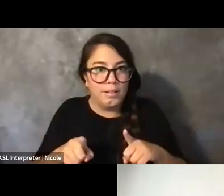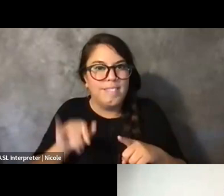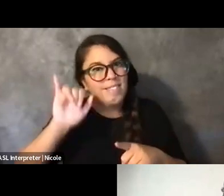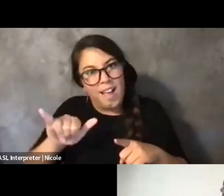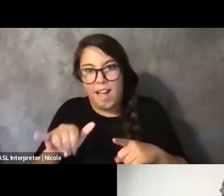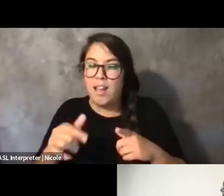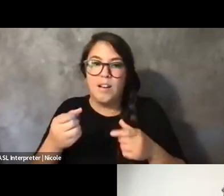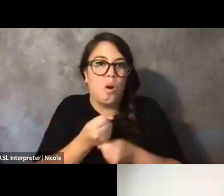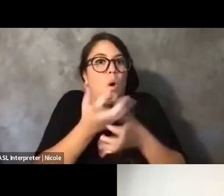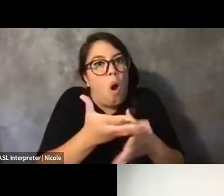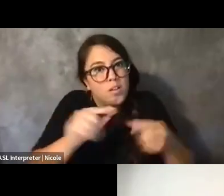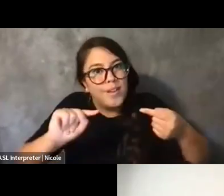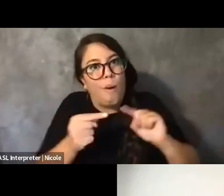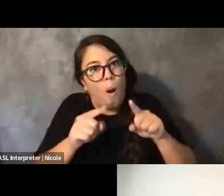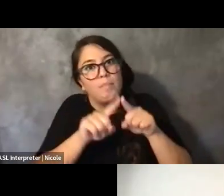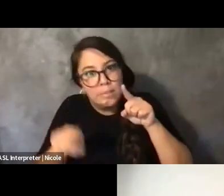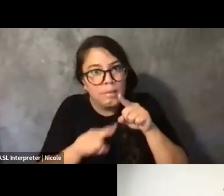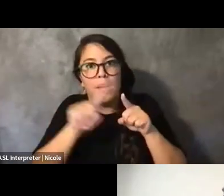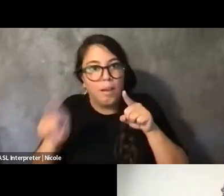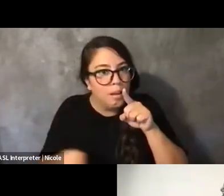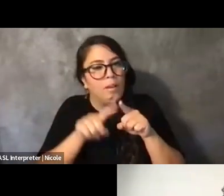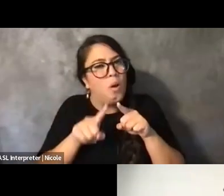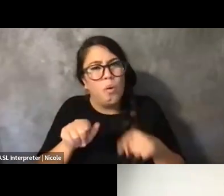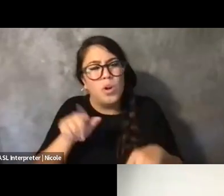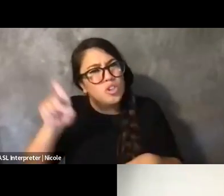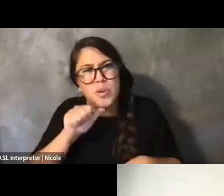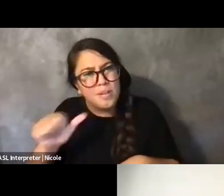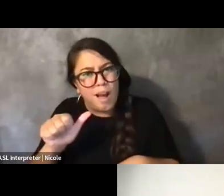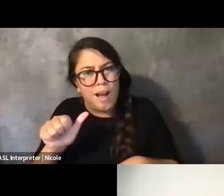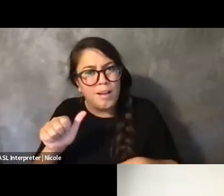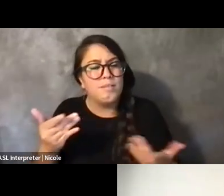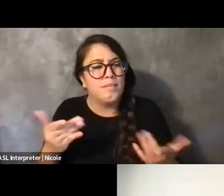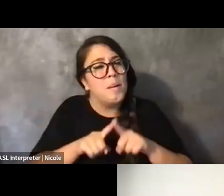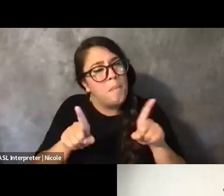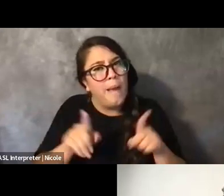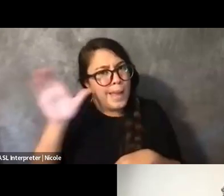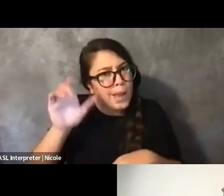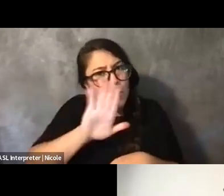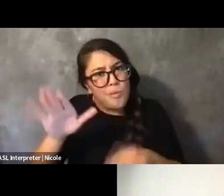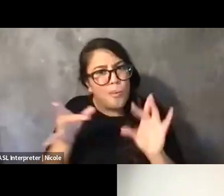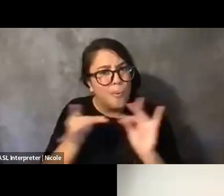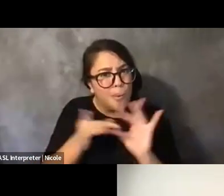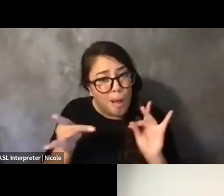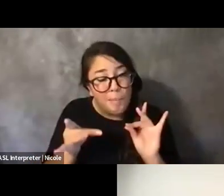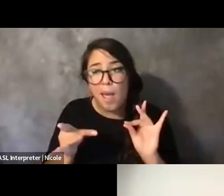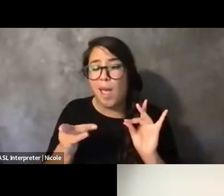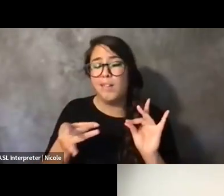and hearing ways that you all are talking about, making things accessible to communities so the community just has it.